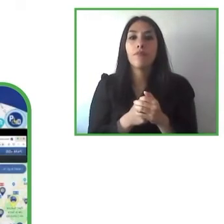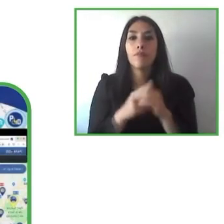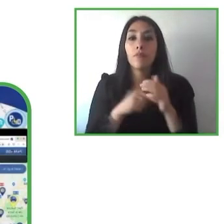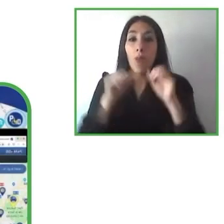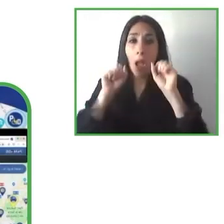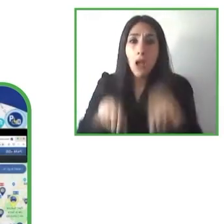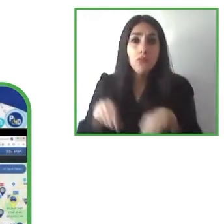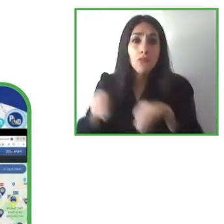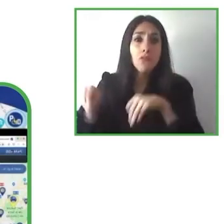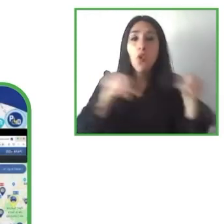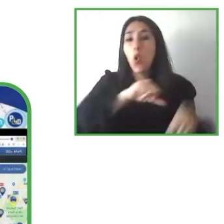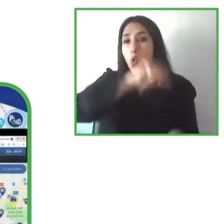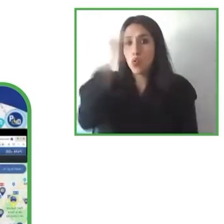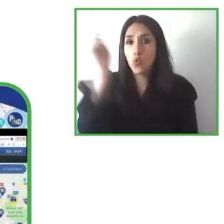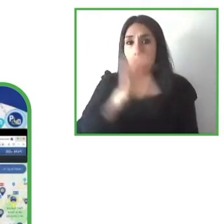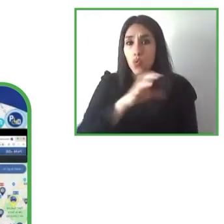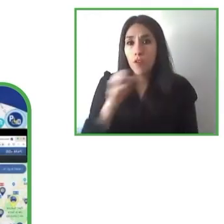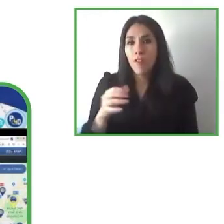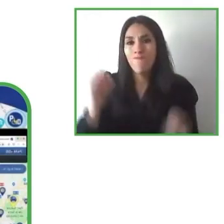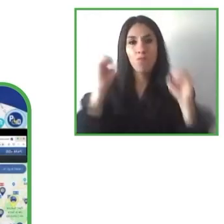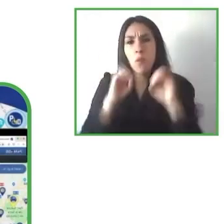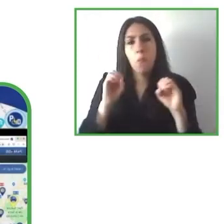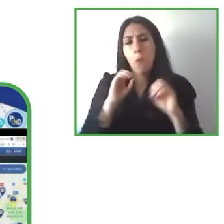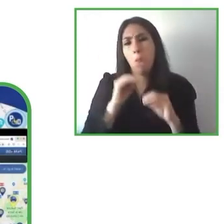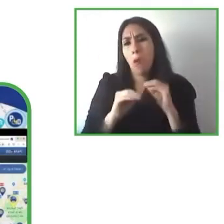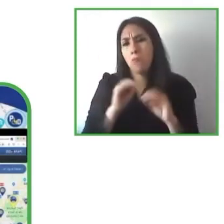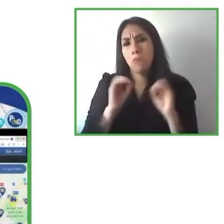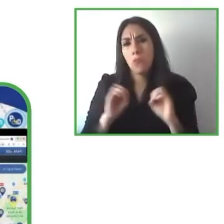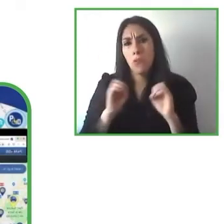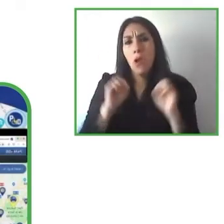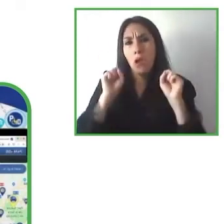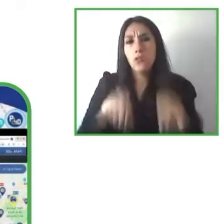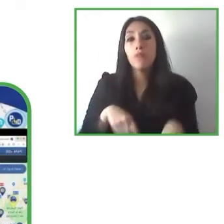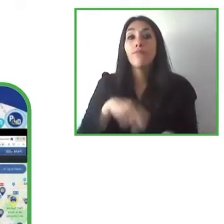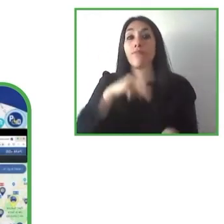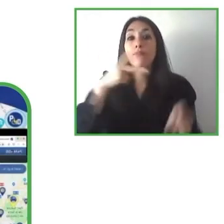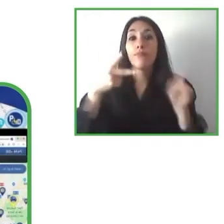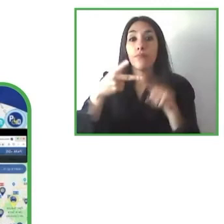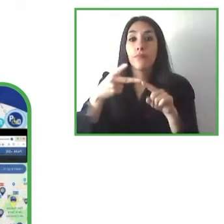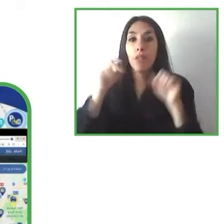Second, this is a very interesting question. Of course, there are differences and there are